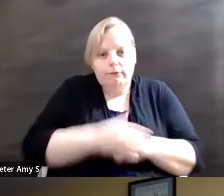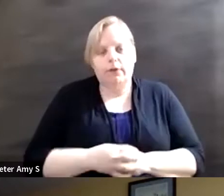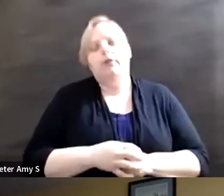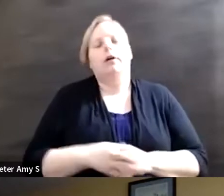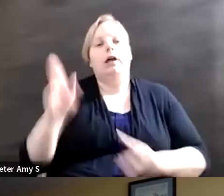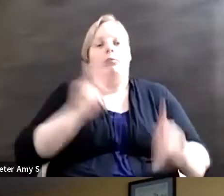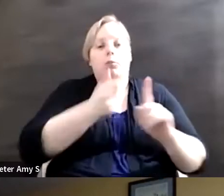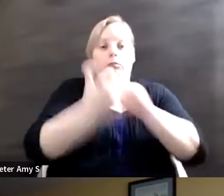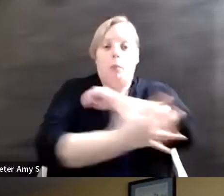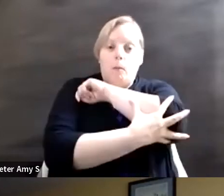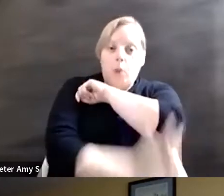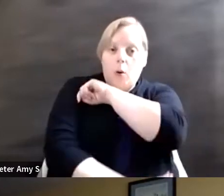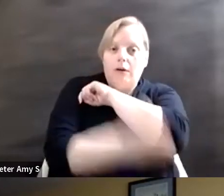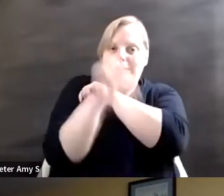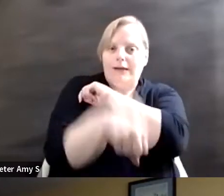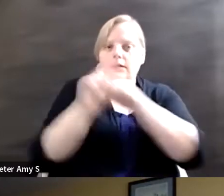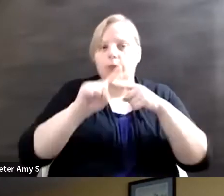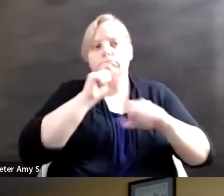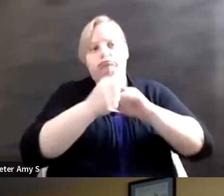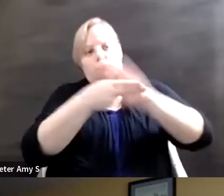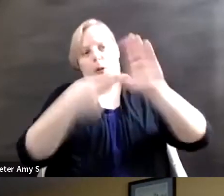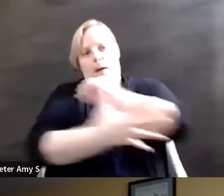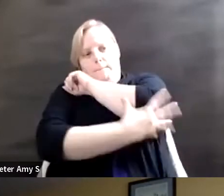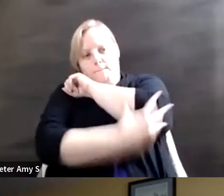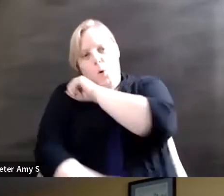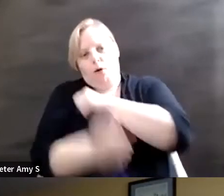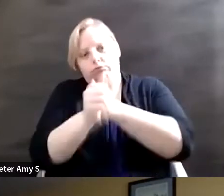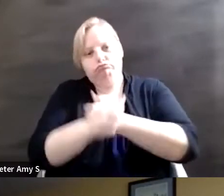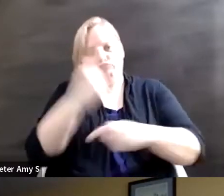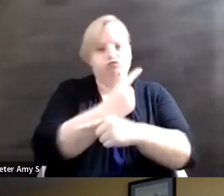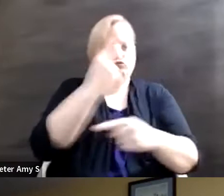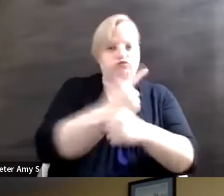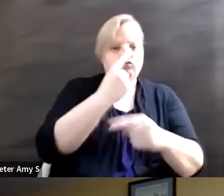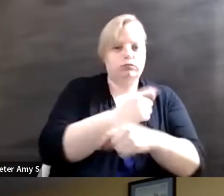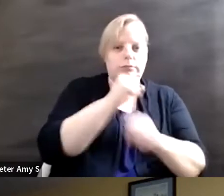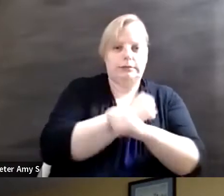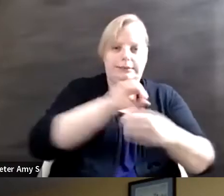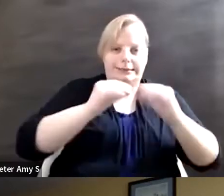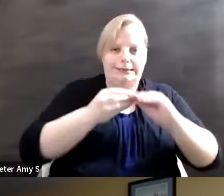but they are not considered poor by the regular statistics that the countries gathered, you know.